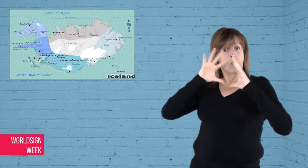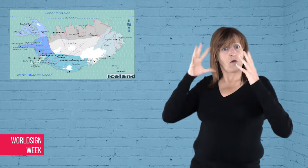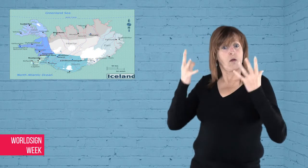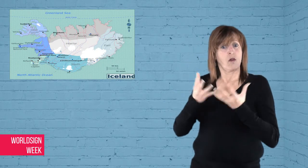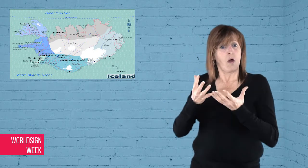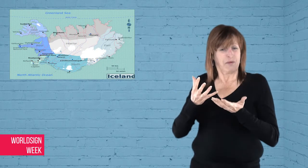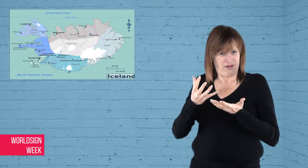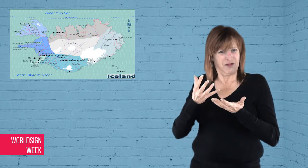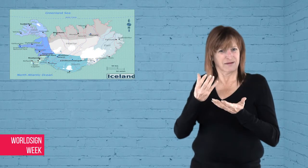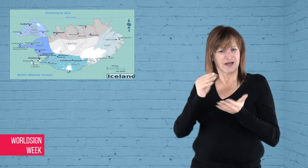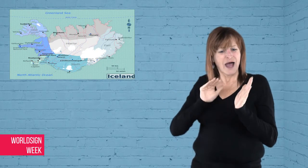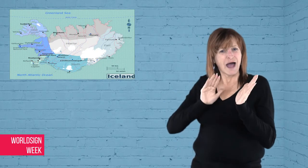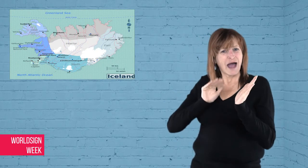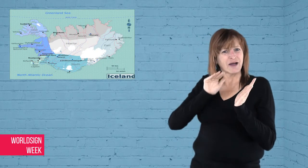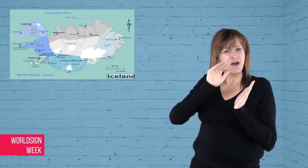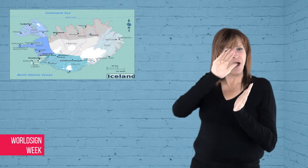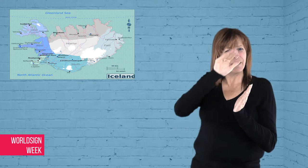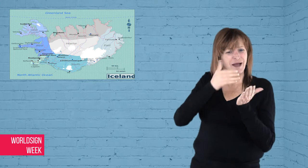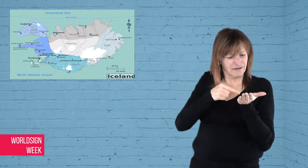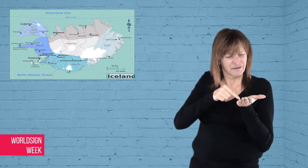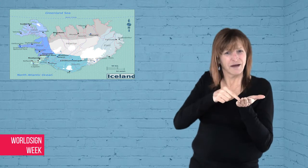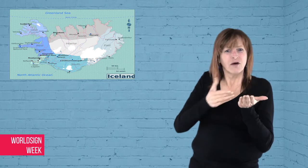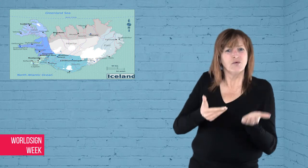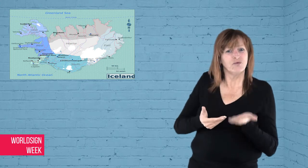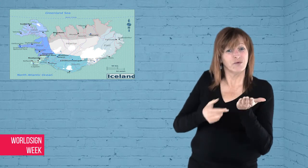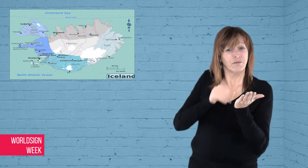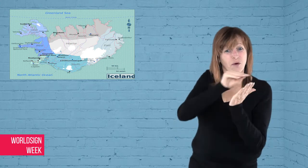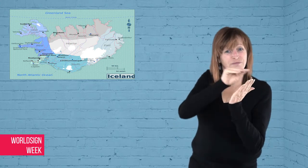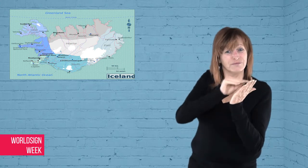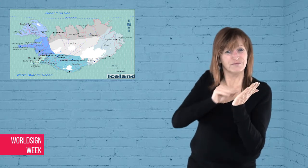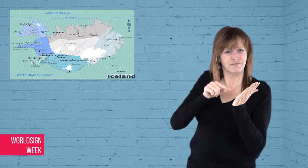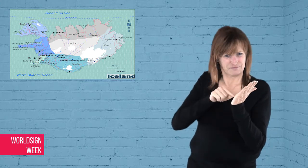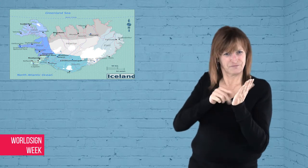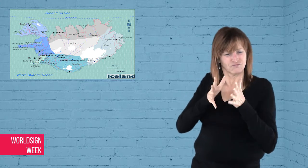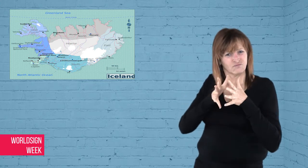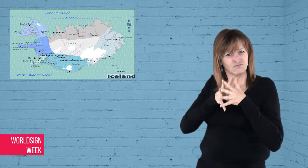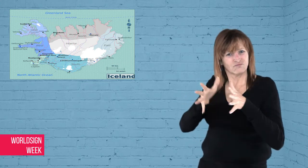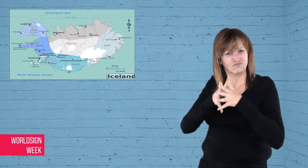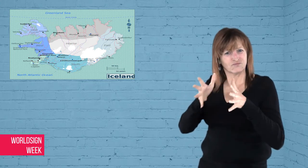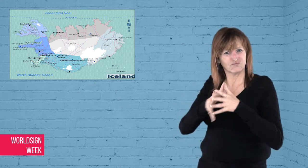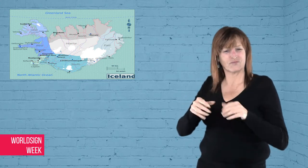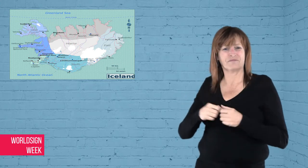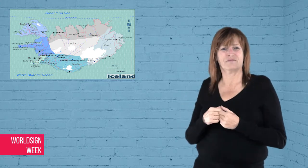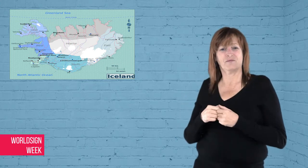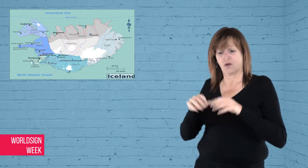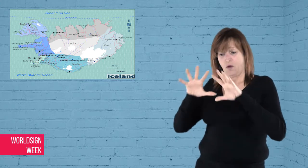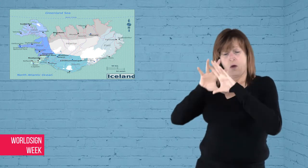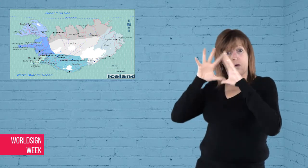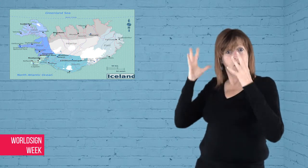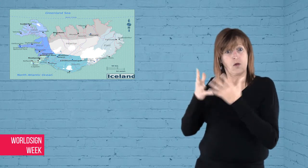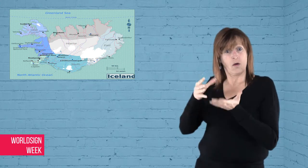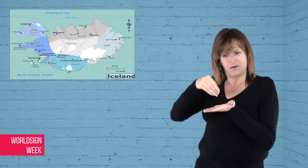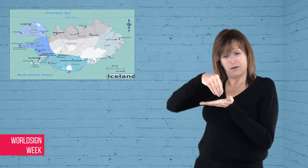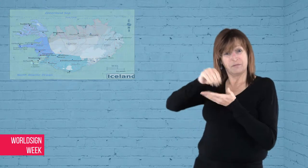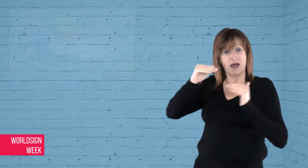global economic report, if the global wage gap progress remains the same, it